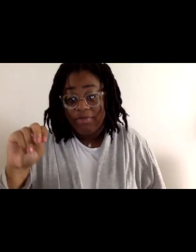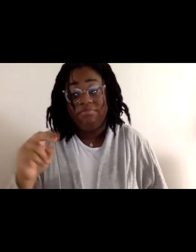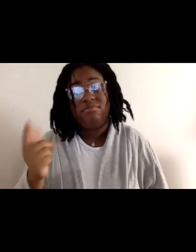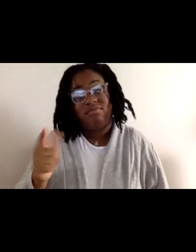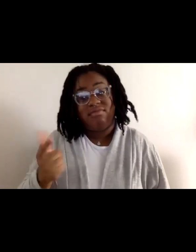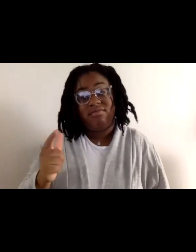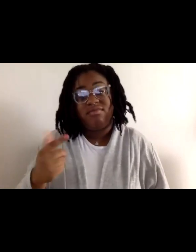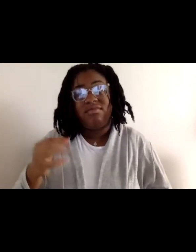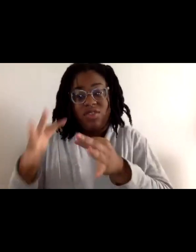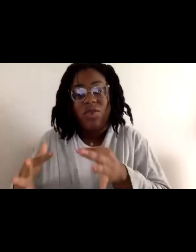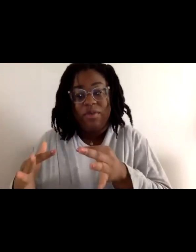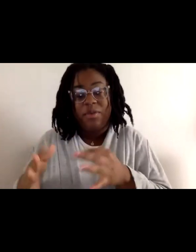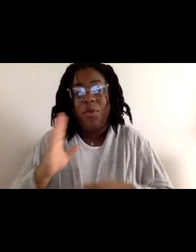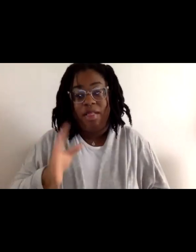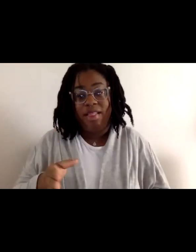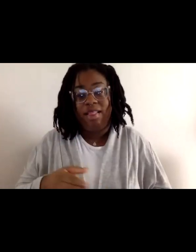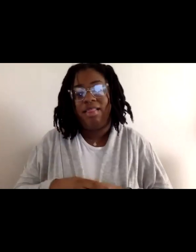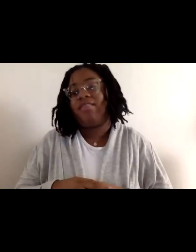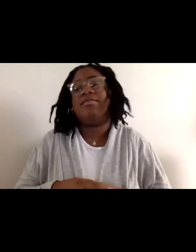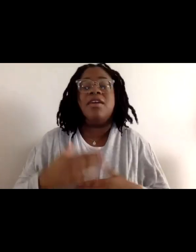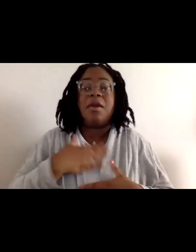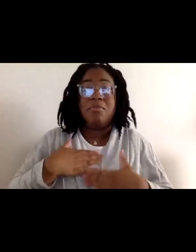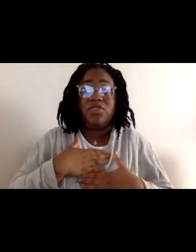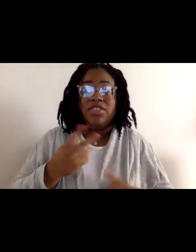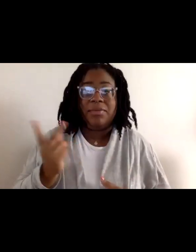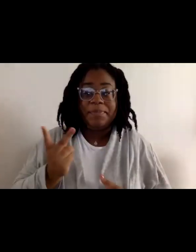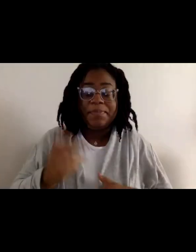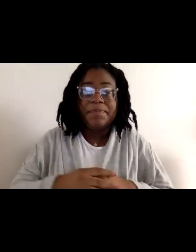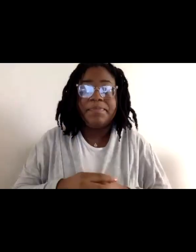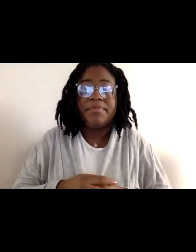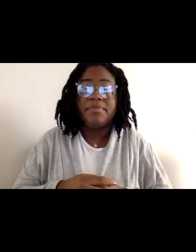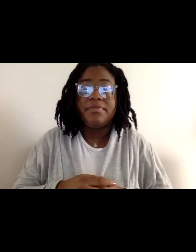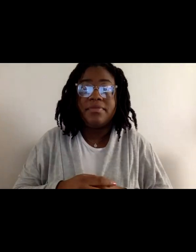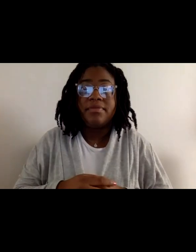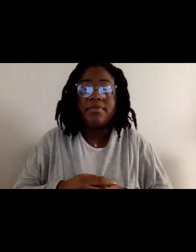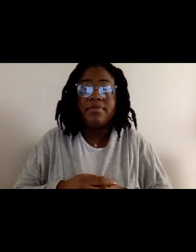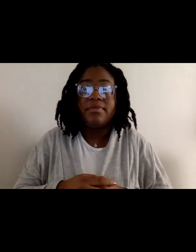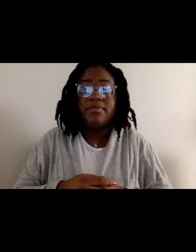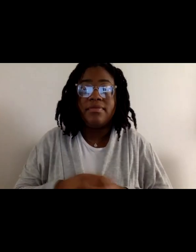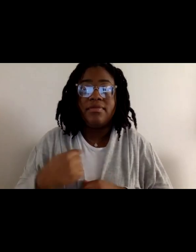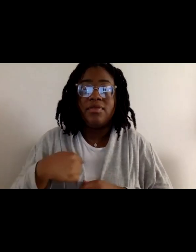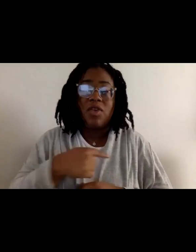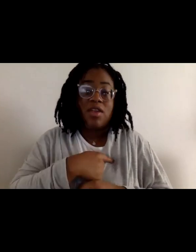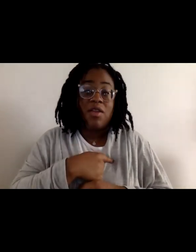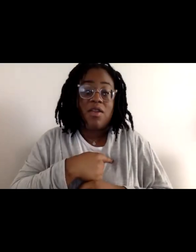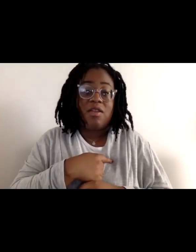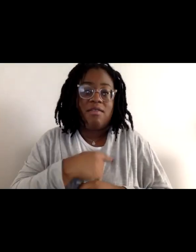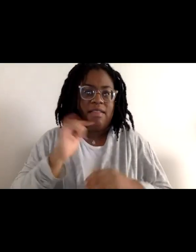interpretation for us and I appreciate them so much. And we are, I think that's it.